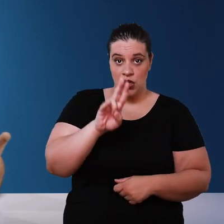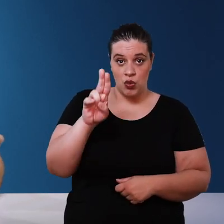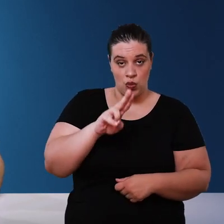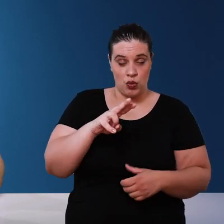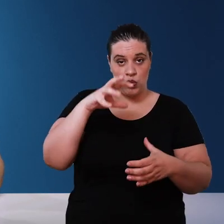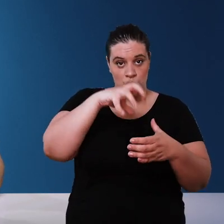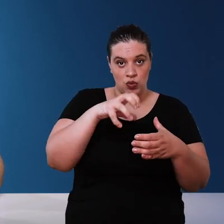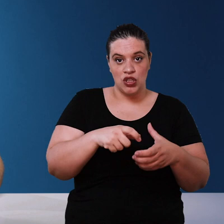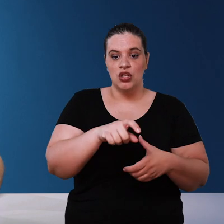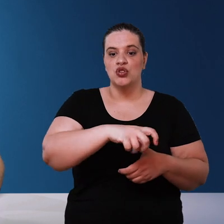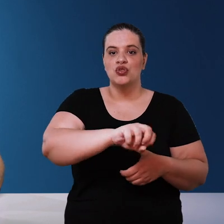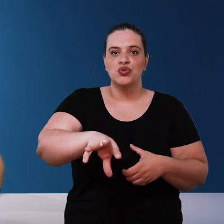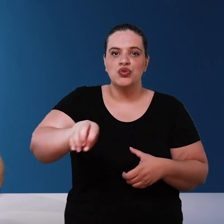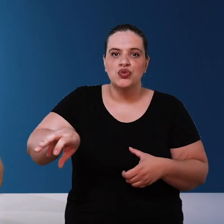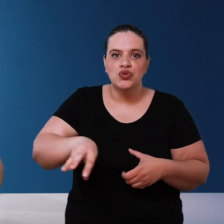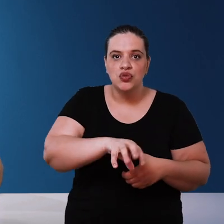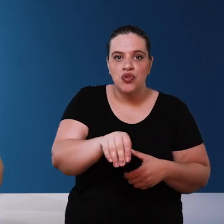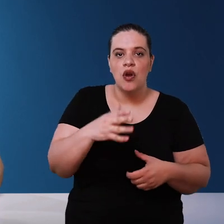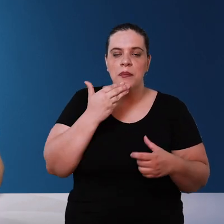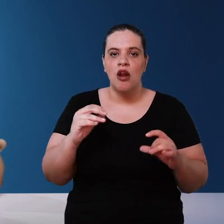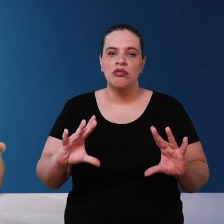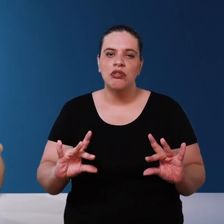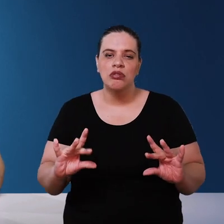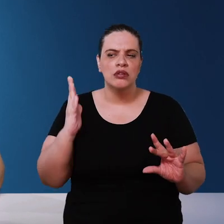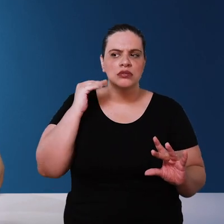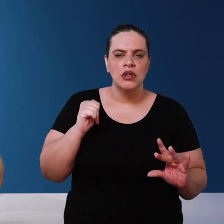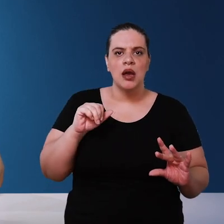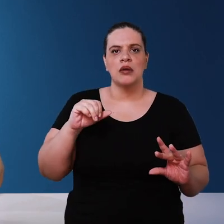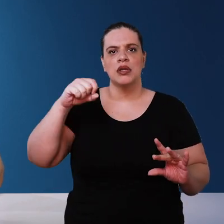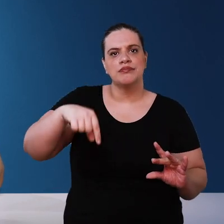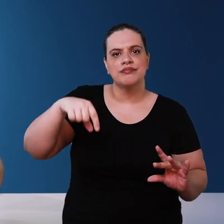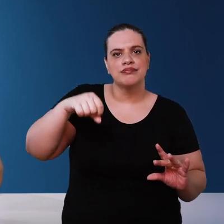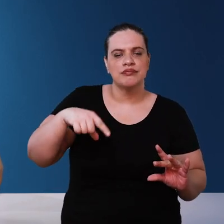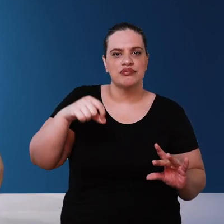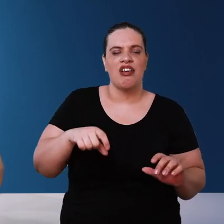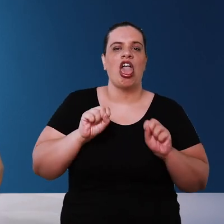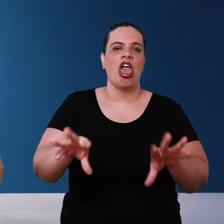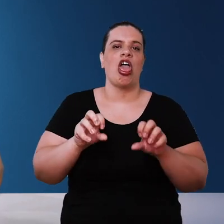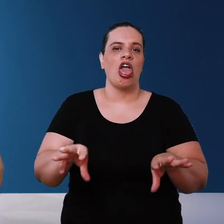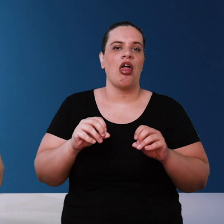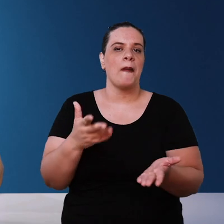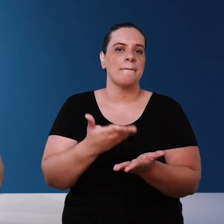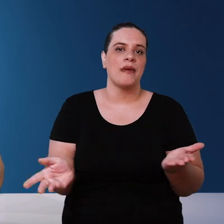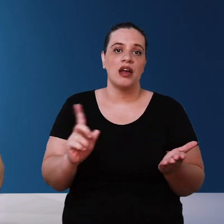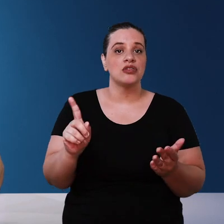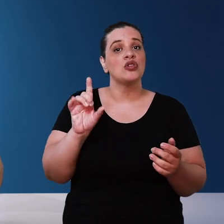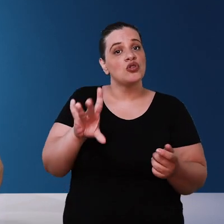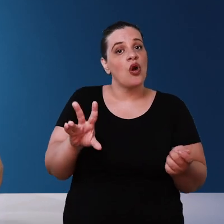a automatic irrigation system install a humidity sensor a drip irrigation system so that you only use the required amount